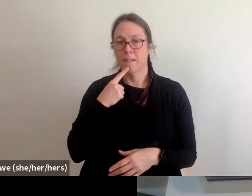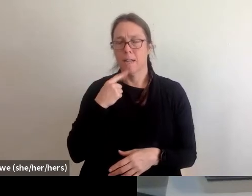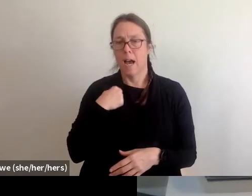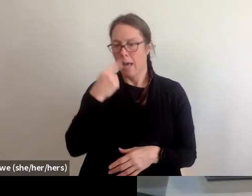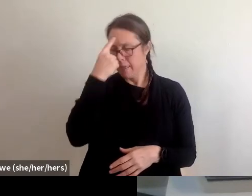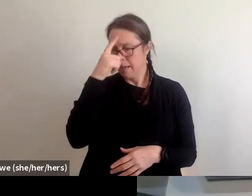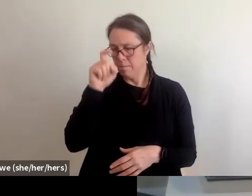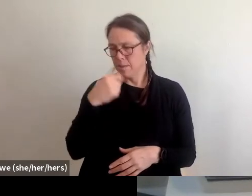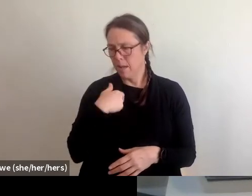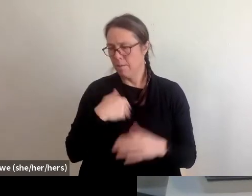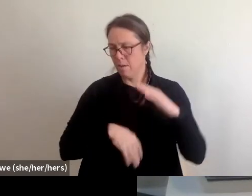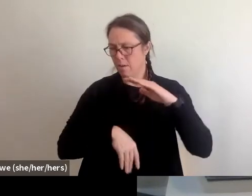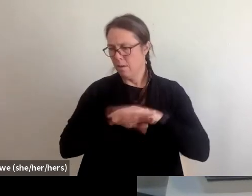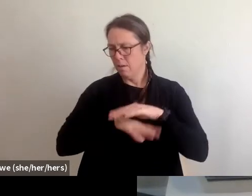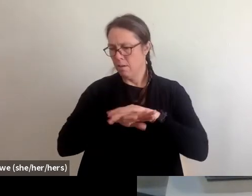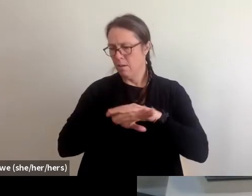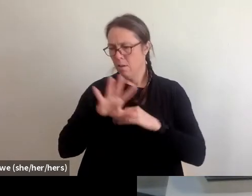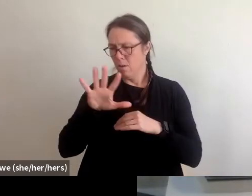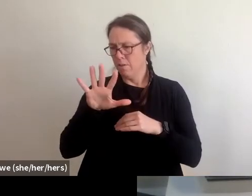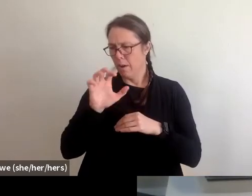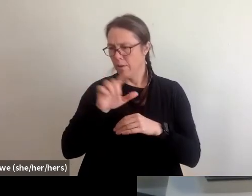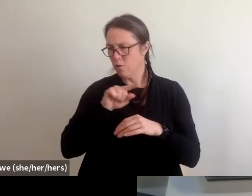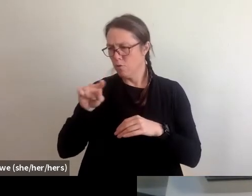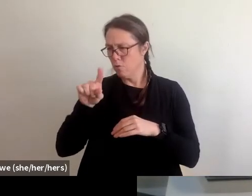in cash now, maybe $500 to $1000.